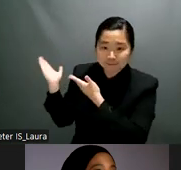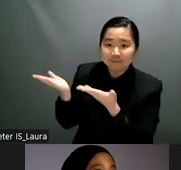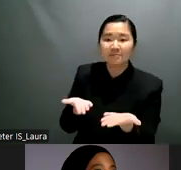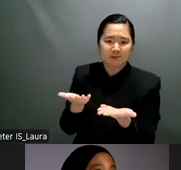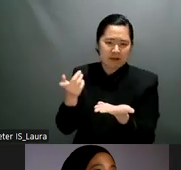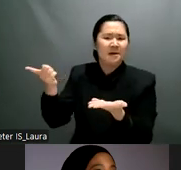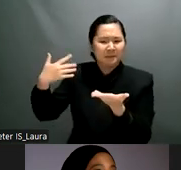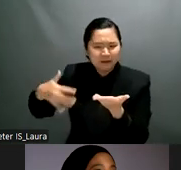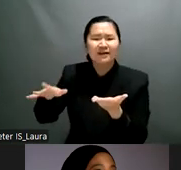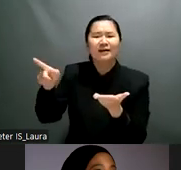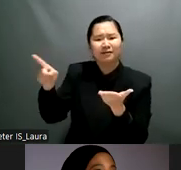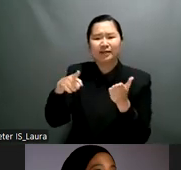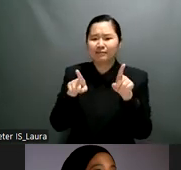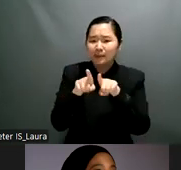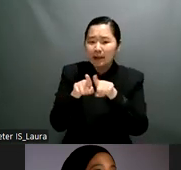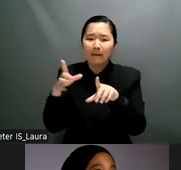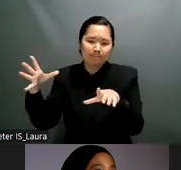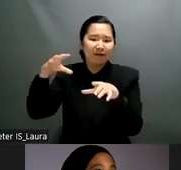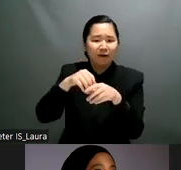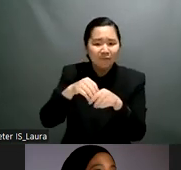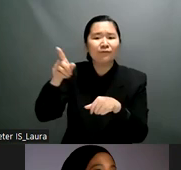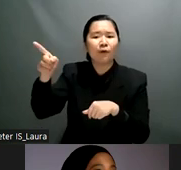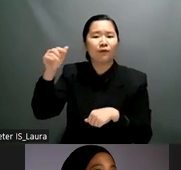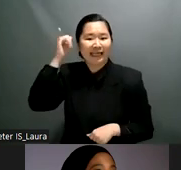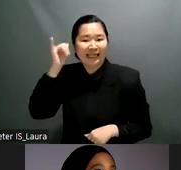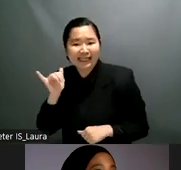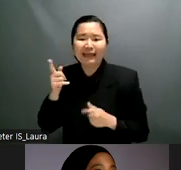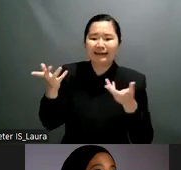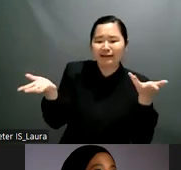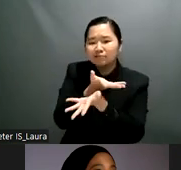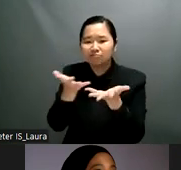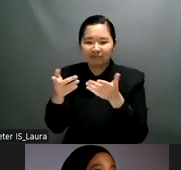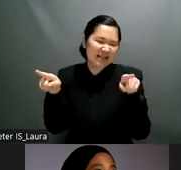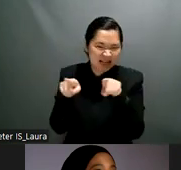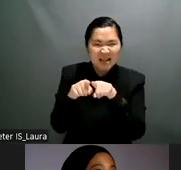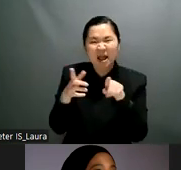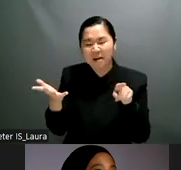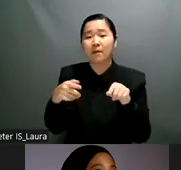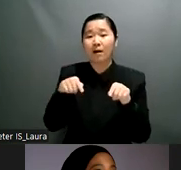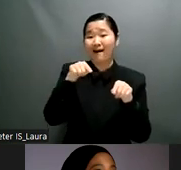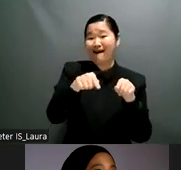worked to help people continue to live in the community without interruption what prevents